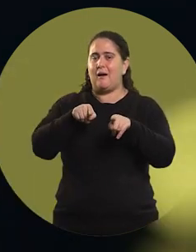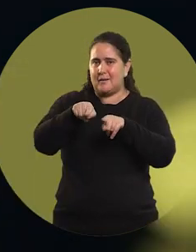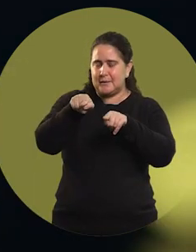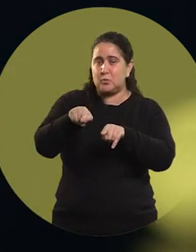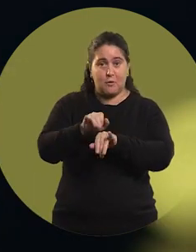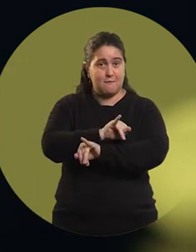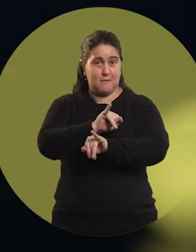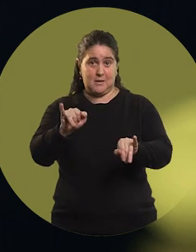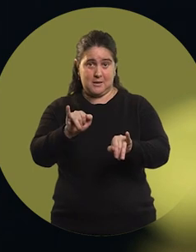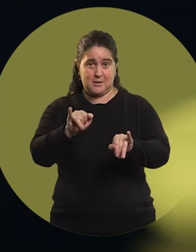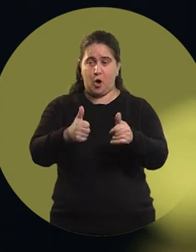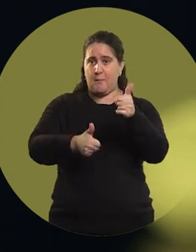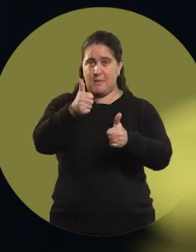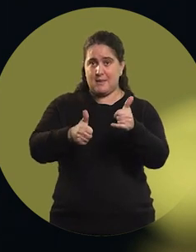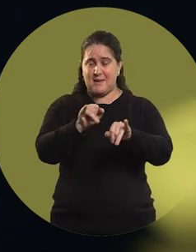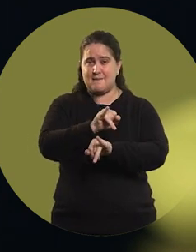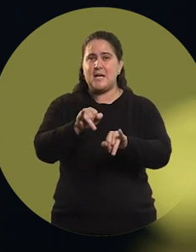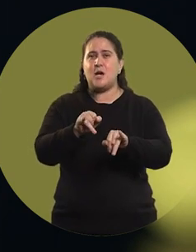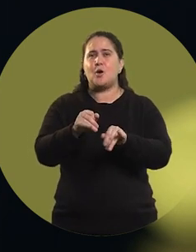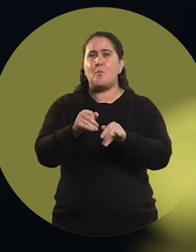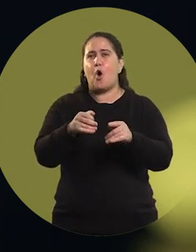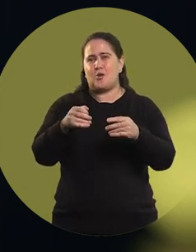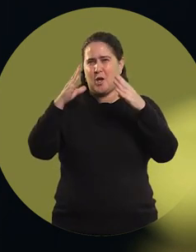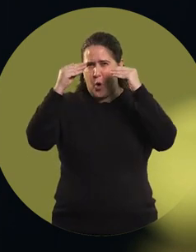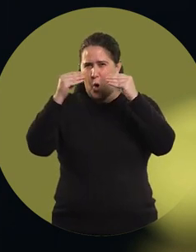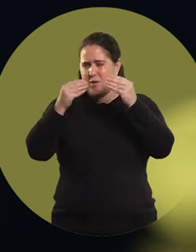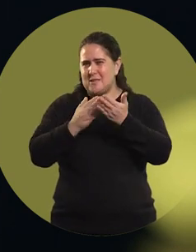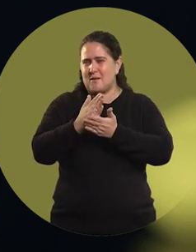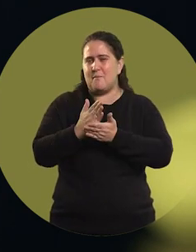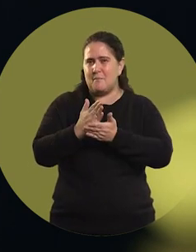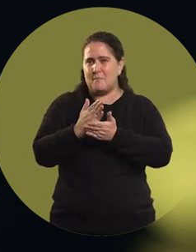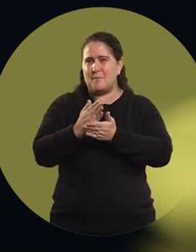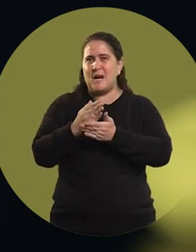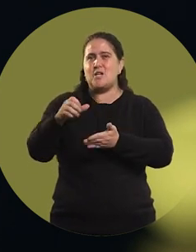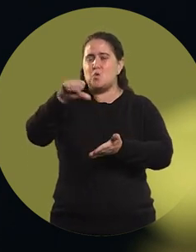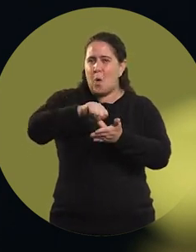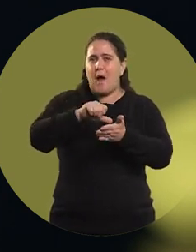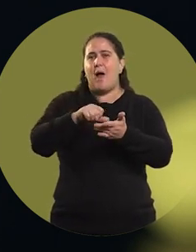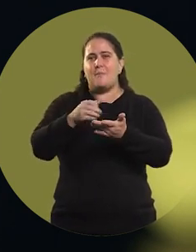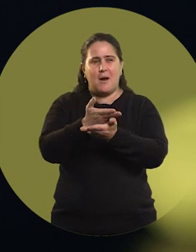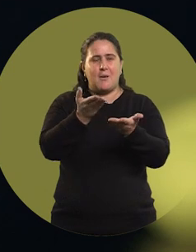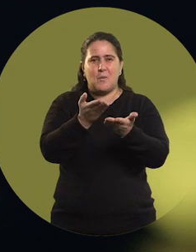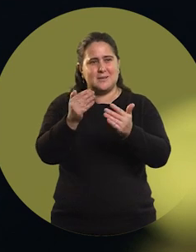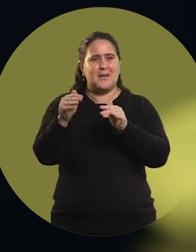And when we finished competing, it was a night race, a crowd of people came closer as they do in towns,